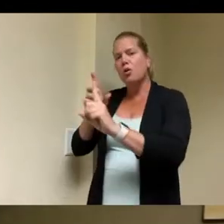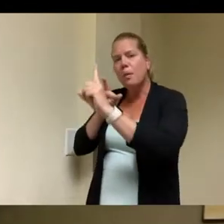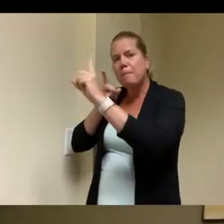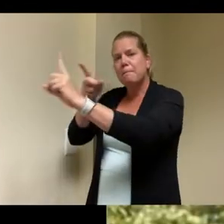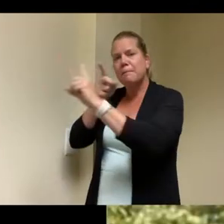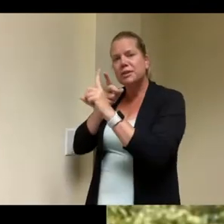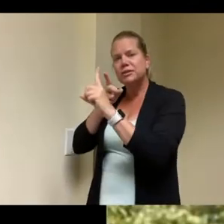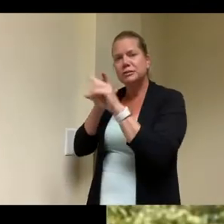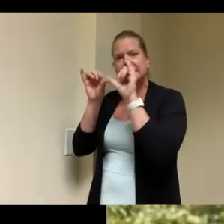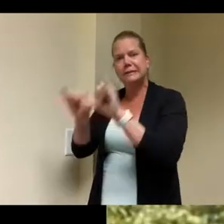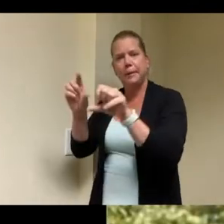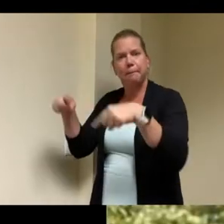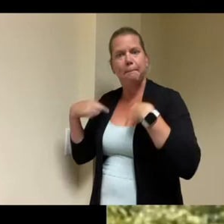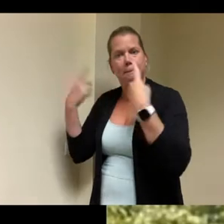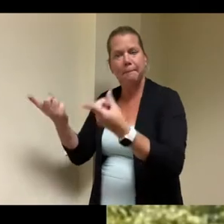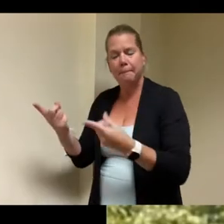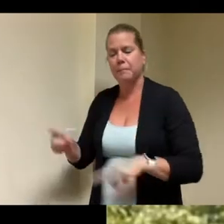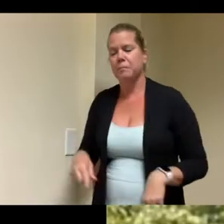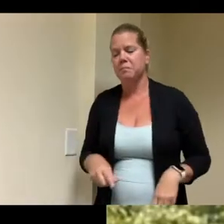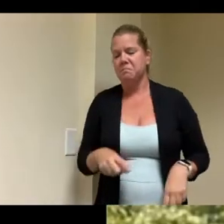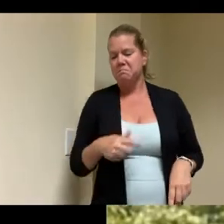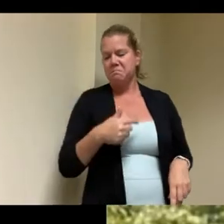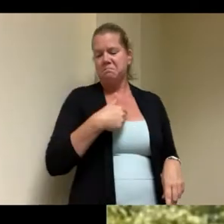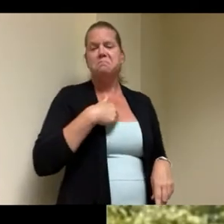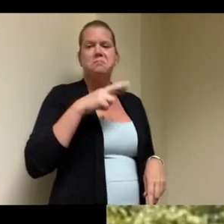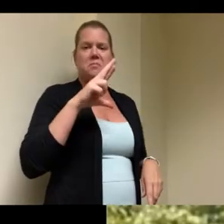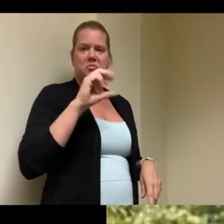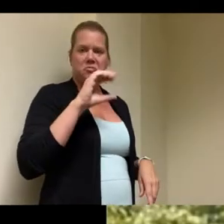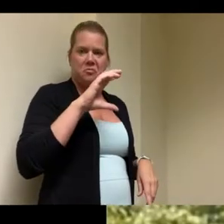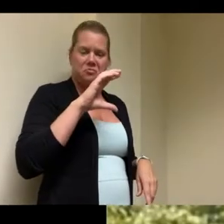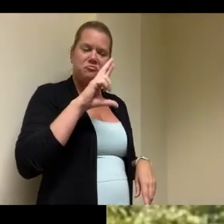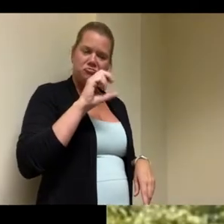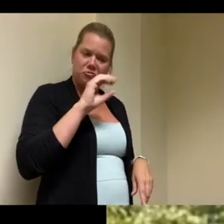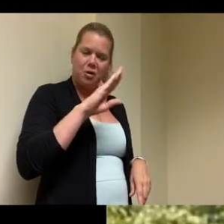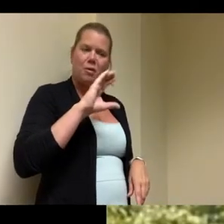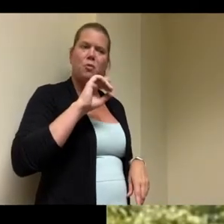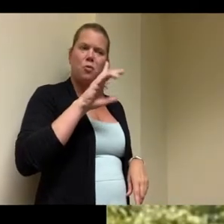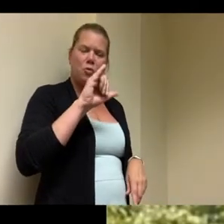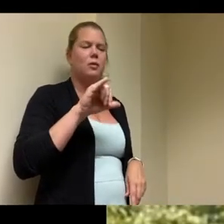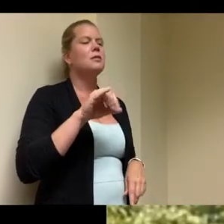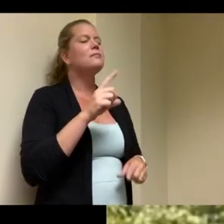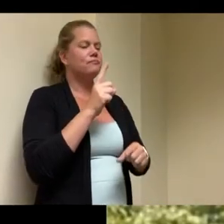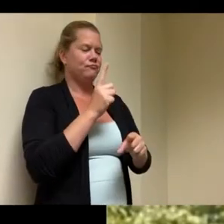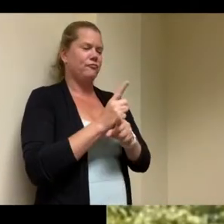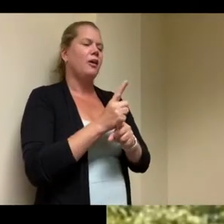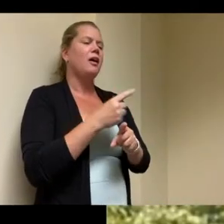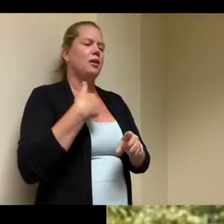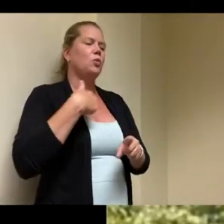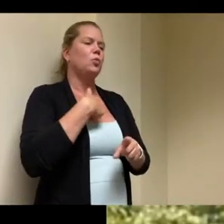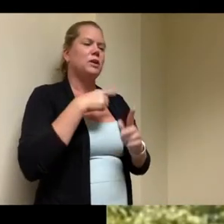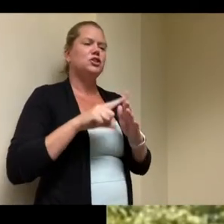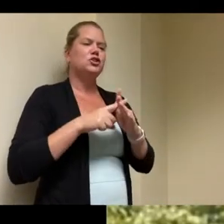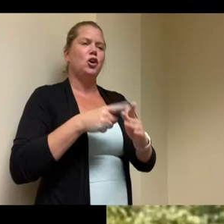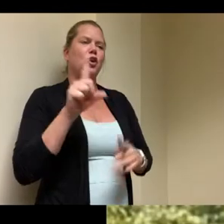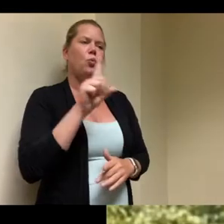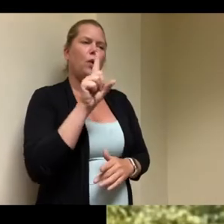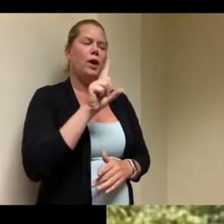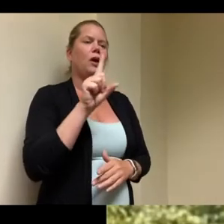no not at all joe again quincy is uh is our home as well where we were uh we started in west quincy she's over 30